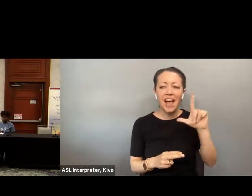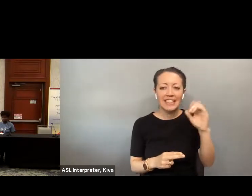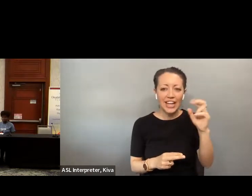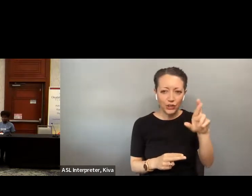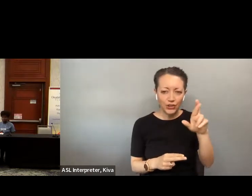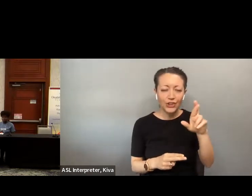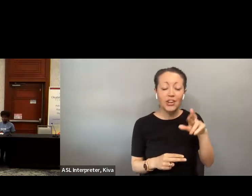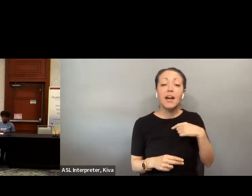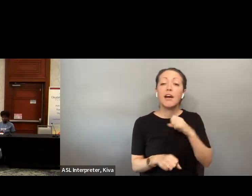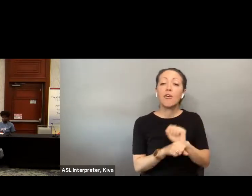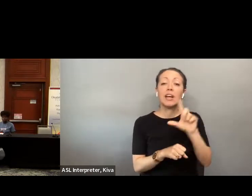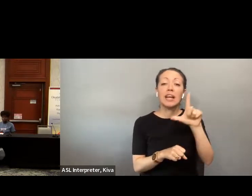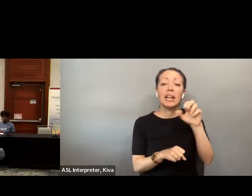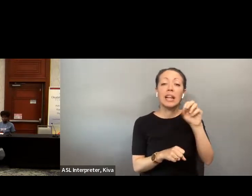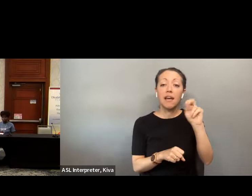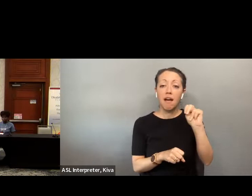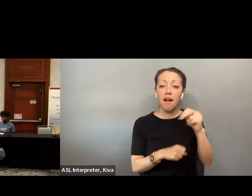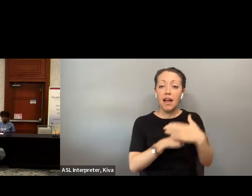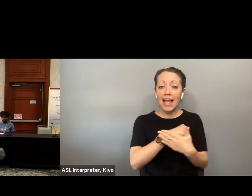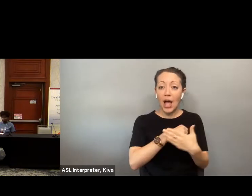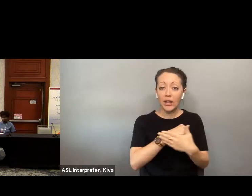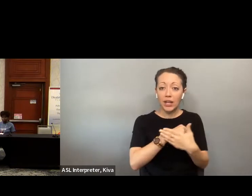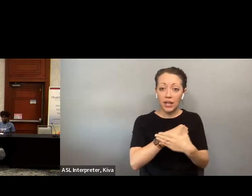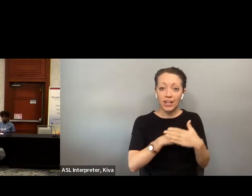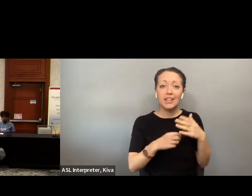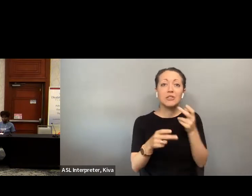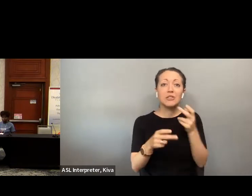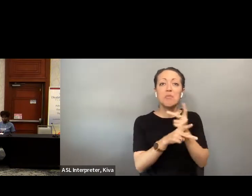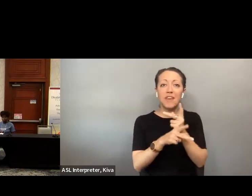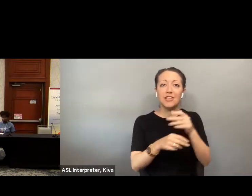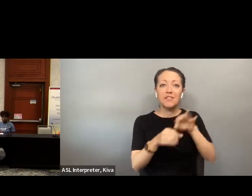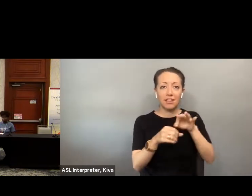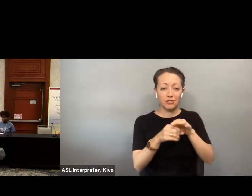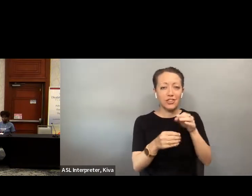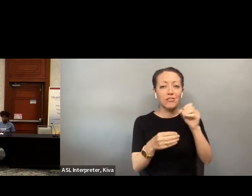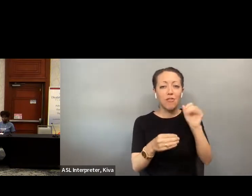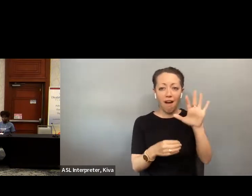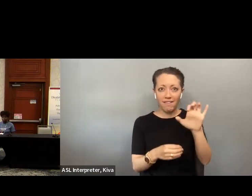I work with the Leon County Supervisor of Elections office, and in that office I'm our public information specialist.